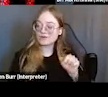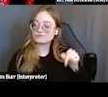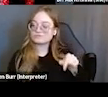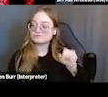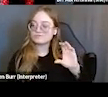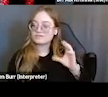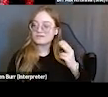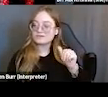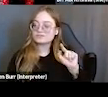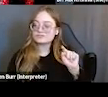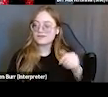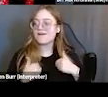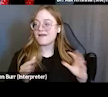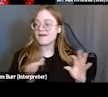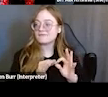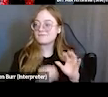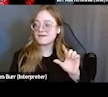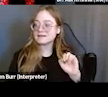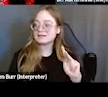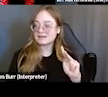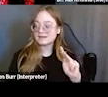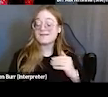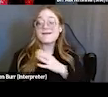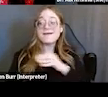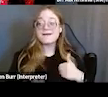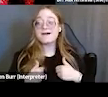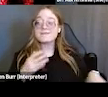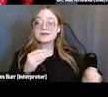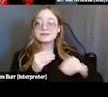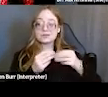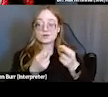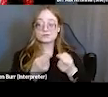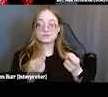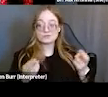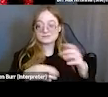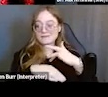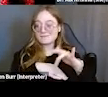We have some additional resources available for all of you to check out.